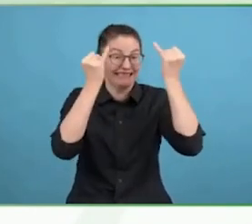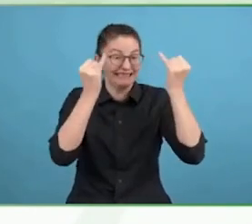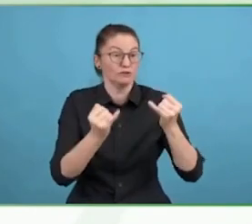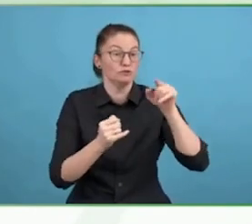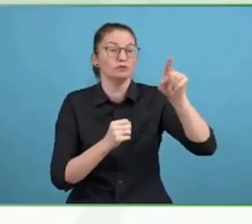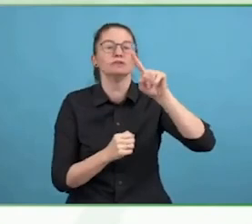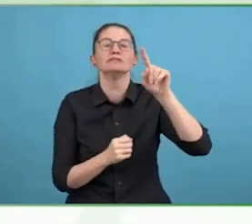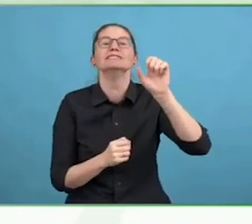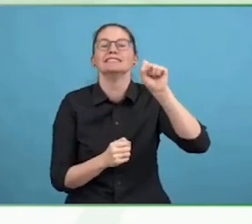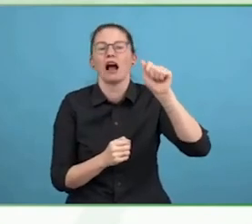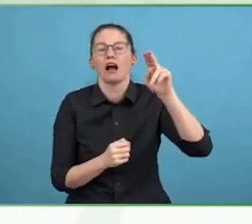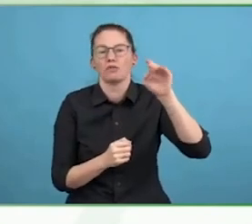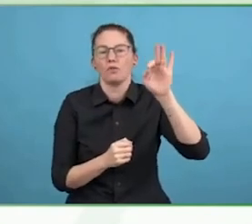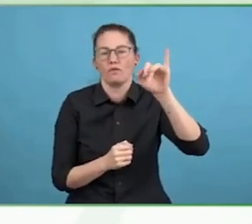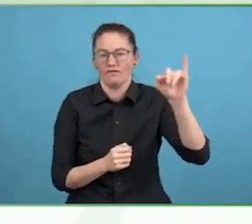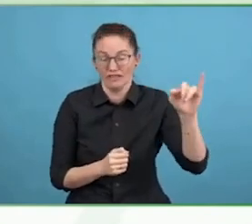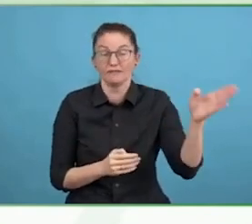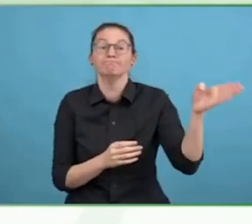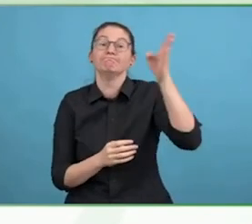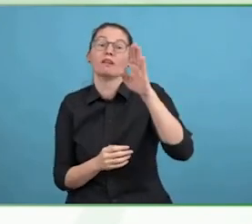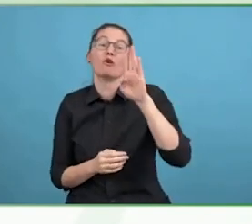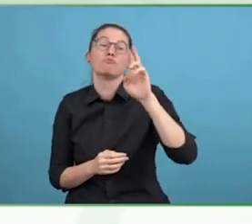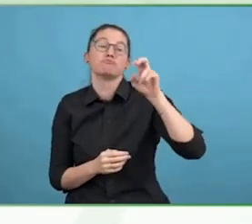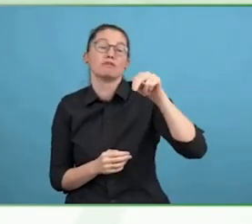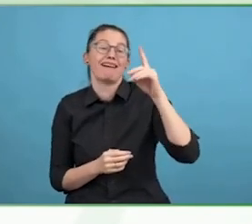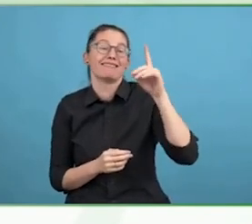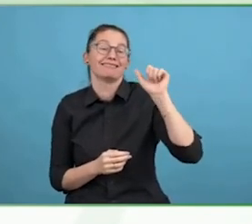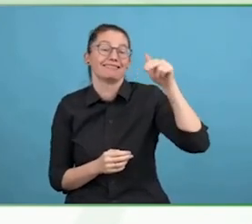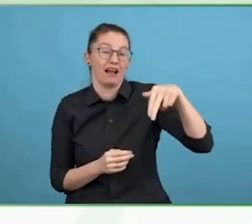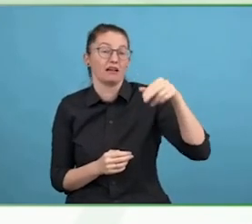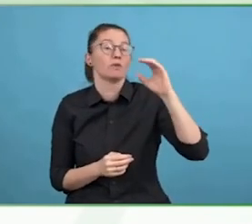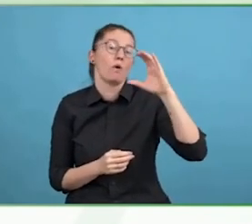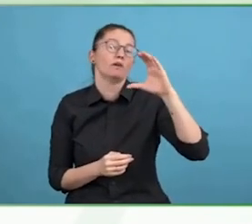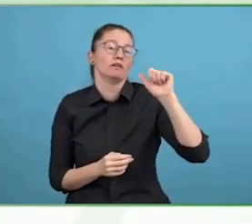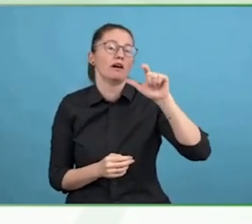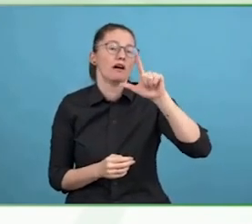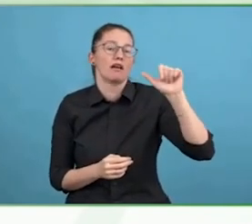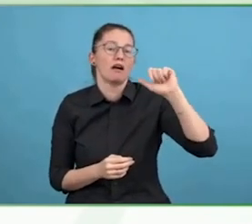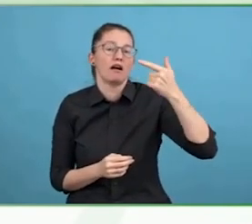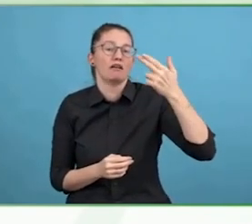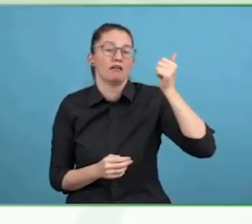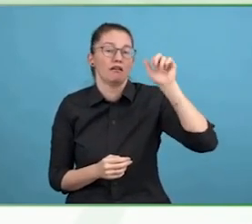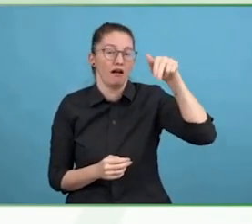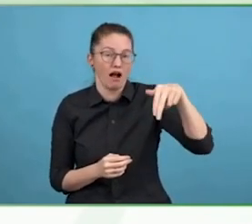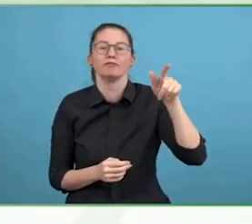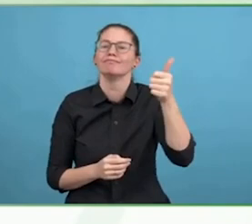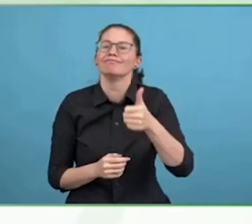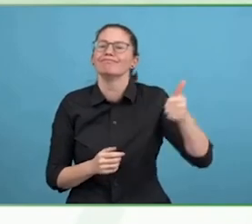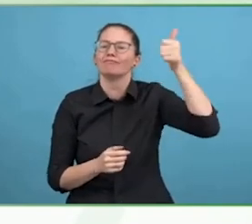I am a white woman, I have shoulder length, some would say